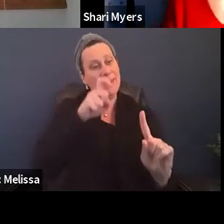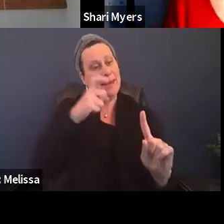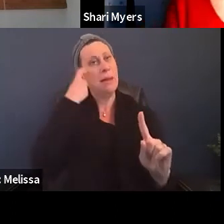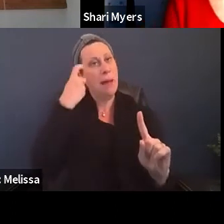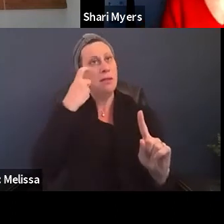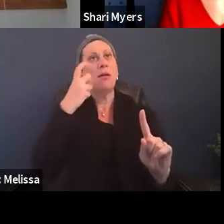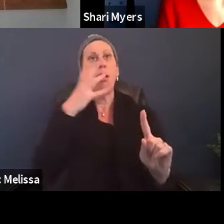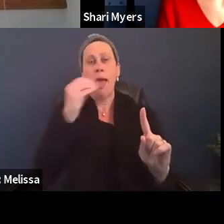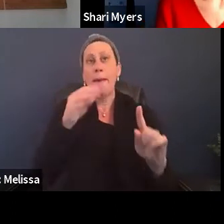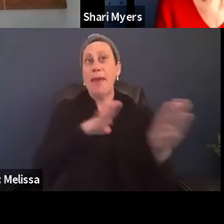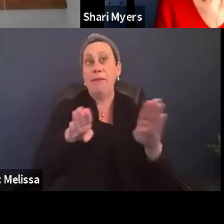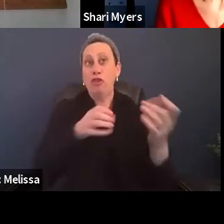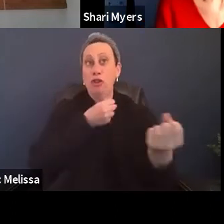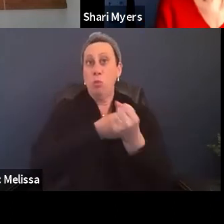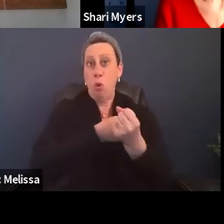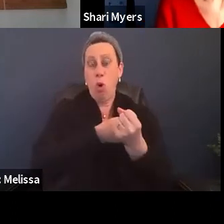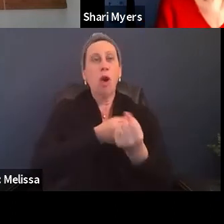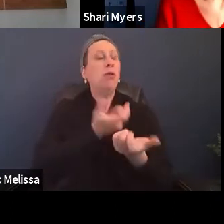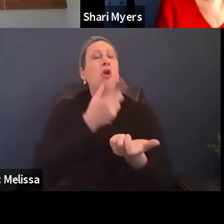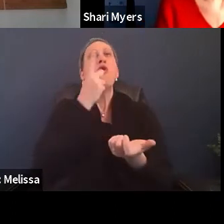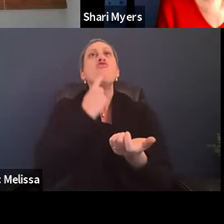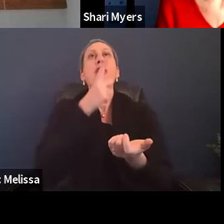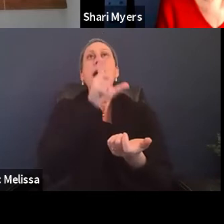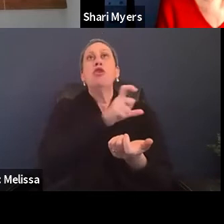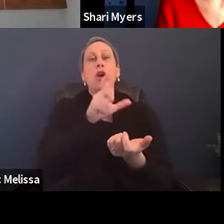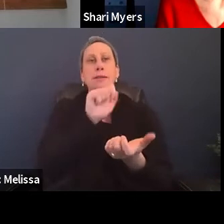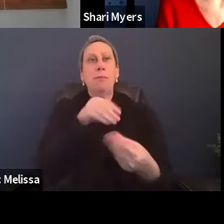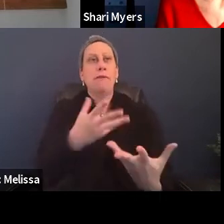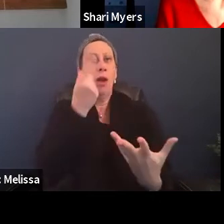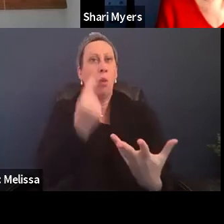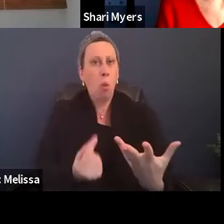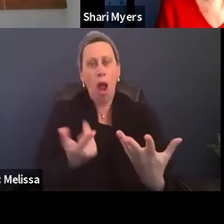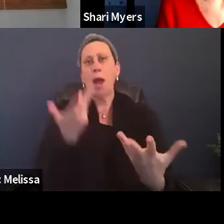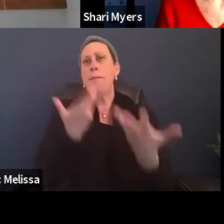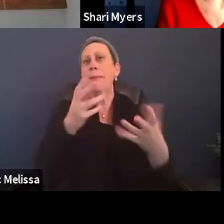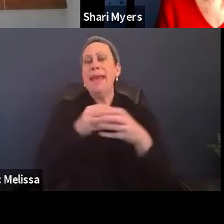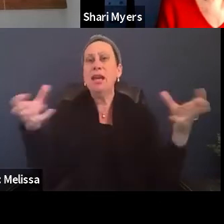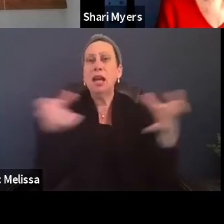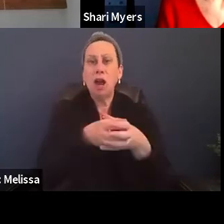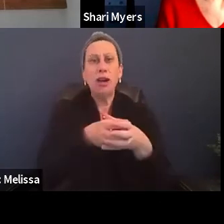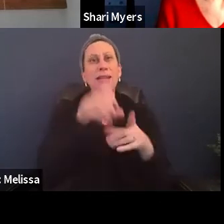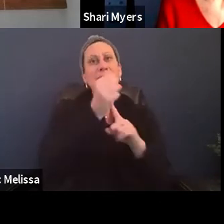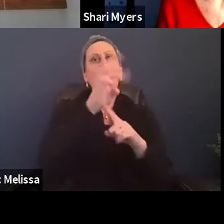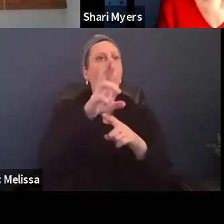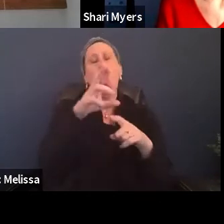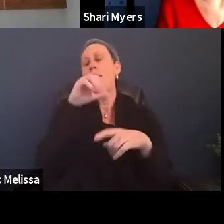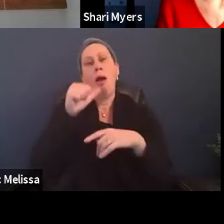what kind of things could Red Cross provide within those whether it's a congregate setting or even non congruent at this point?